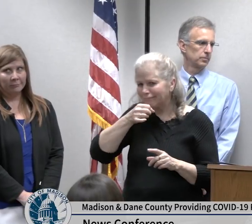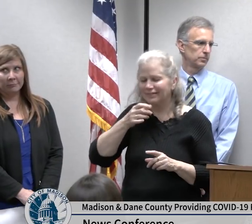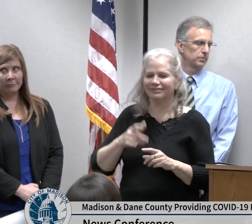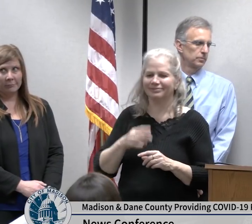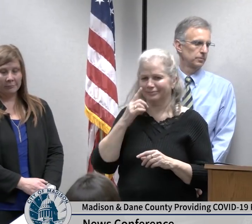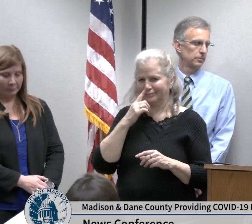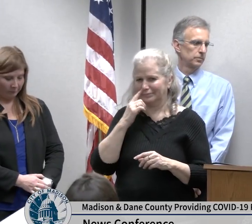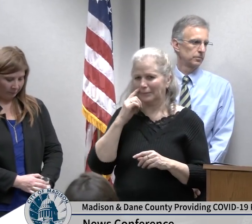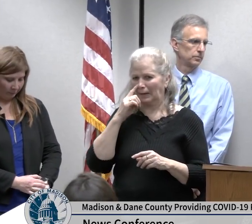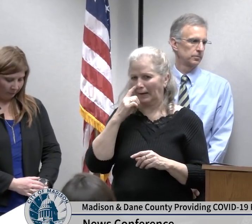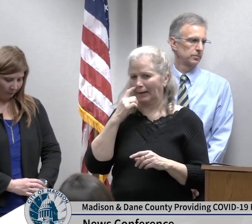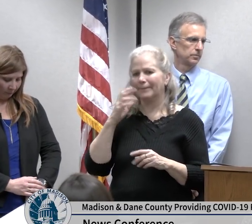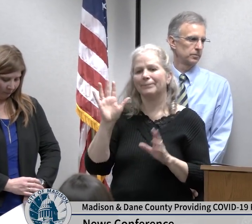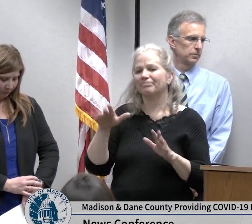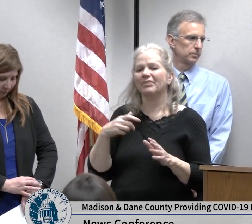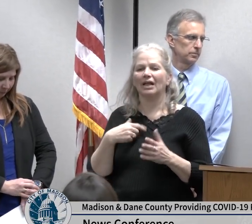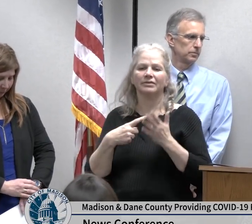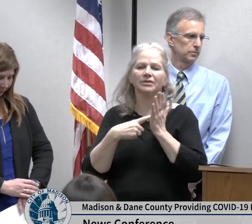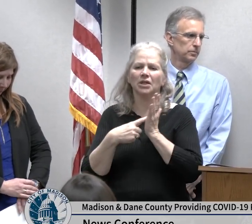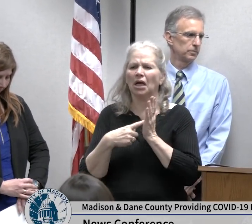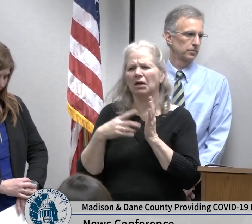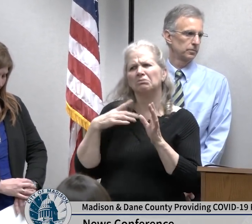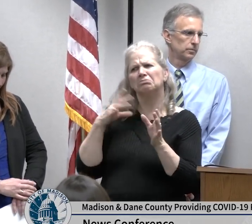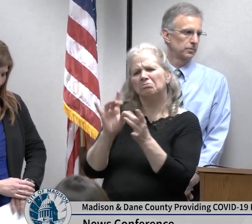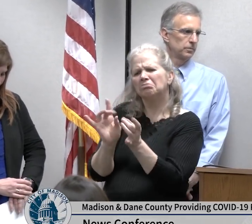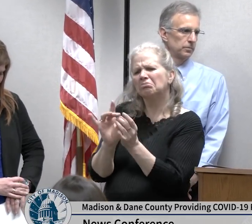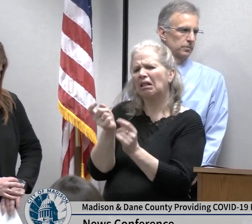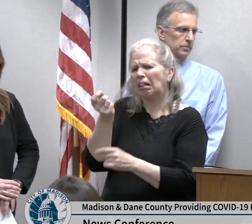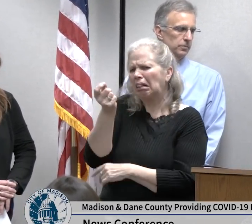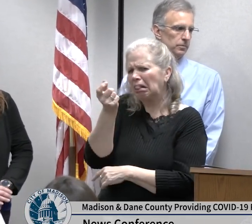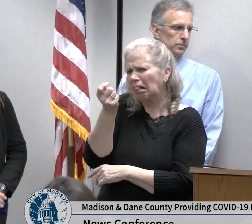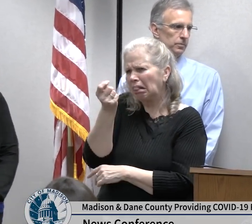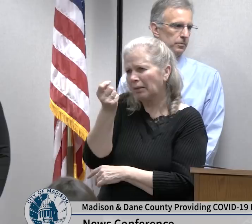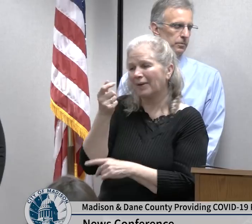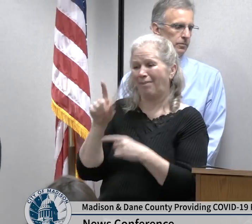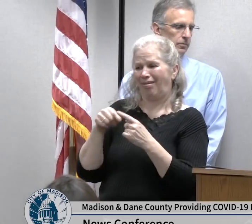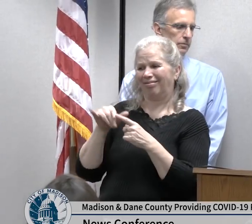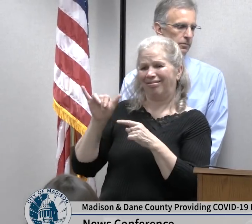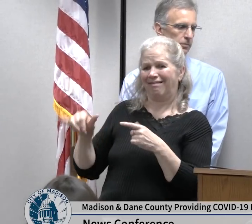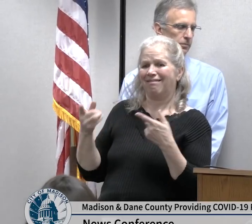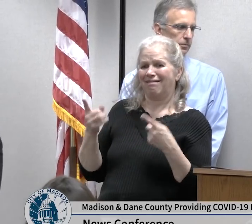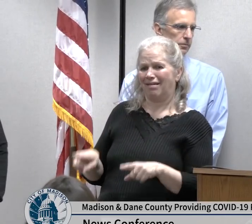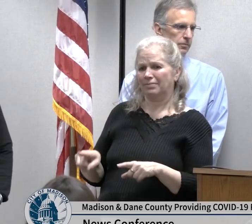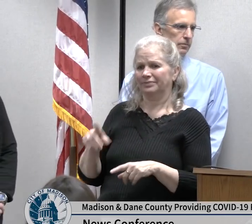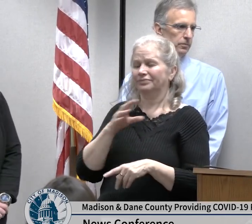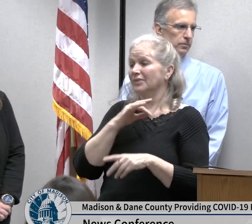specific case that any of the staff who have been in contact with the patient in